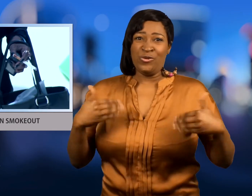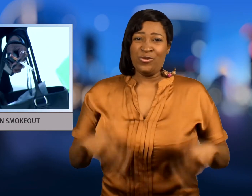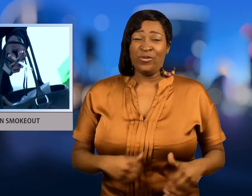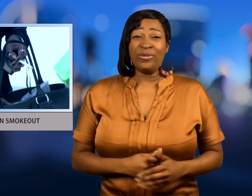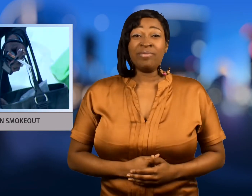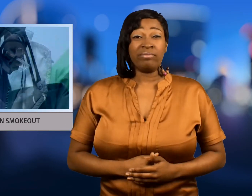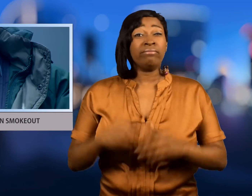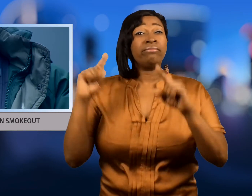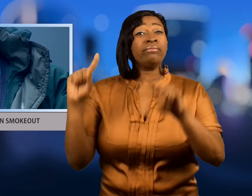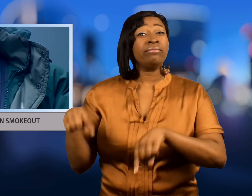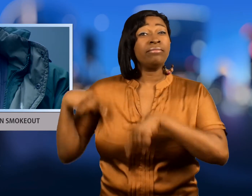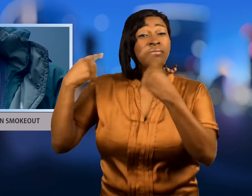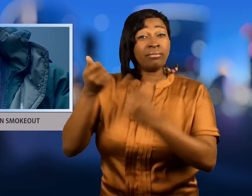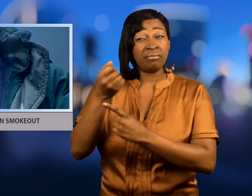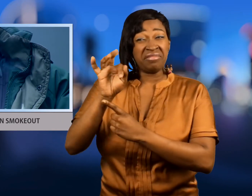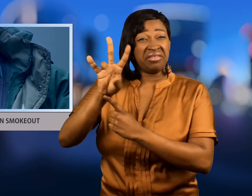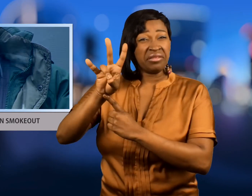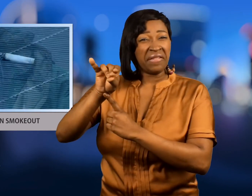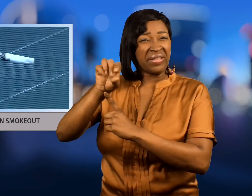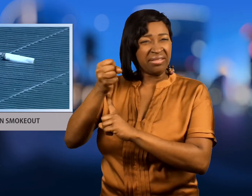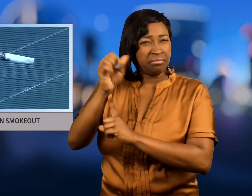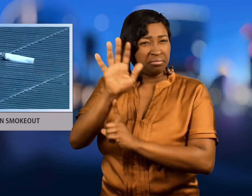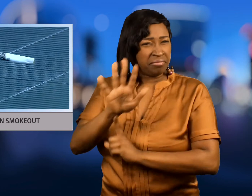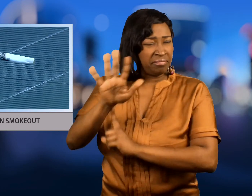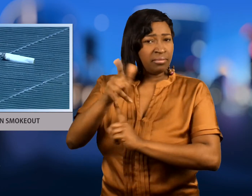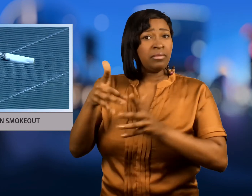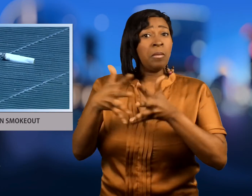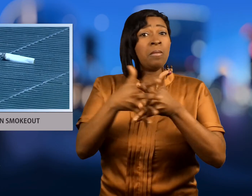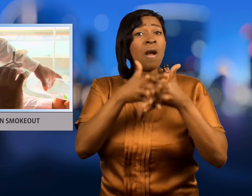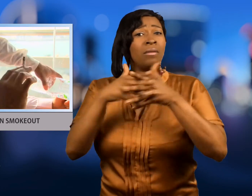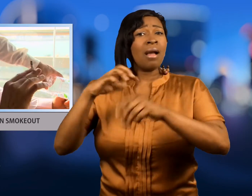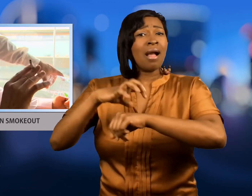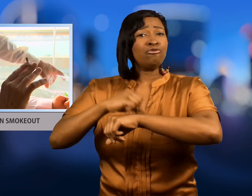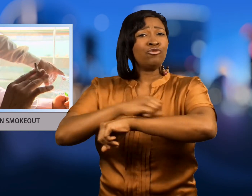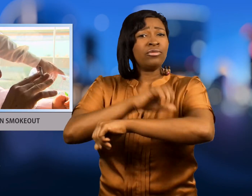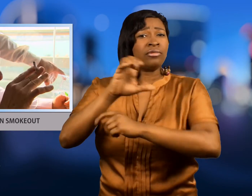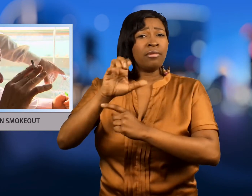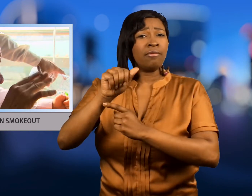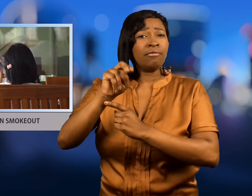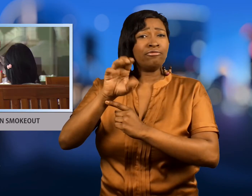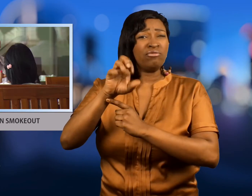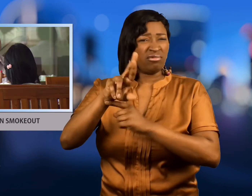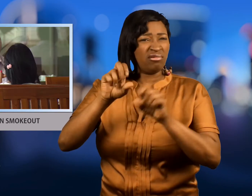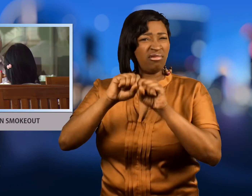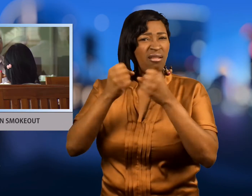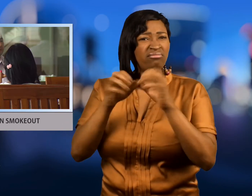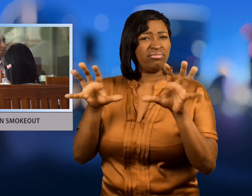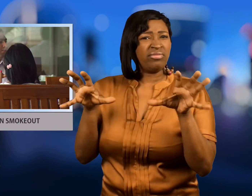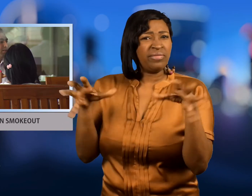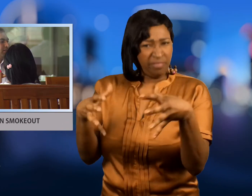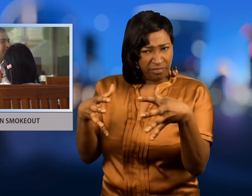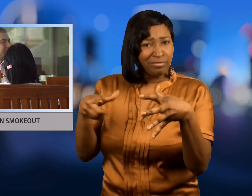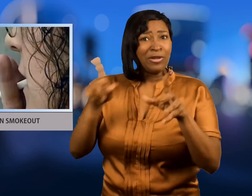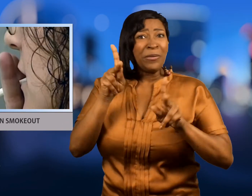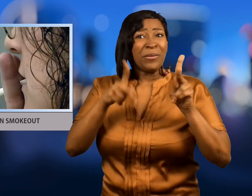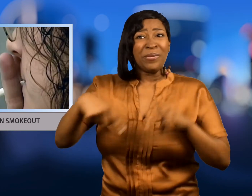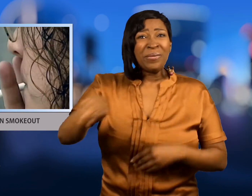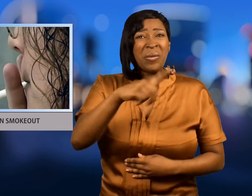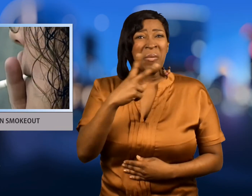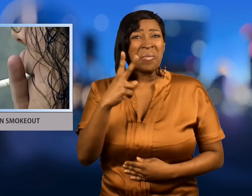Since the 1970s the American Cancer Society has dedicated the day to help